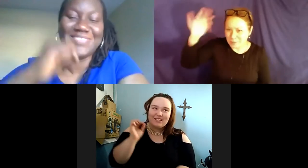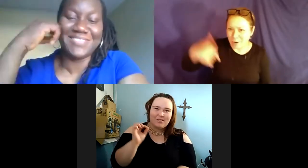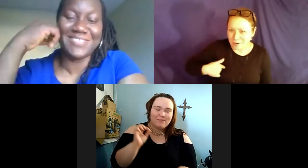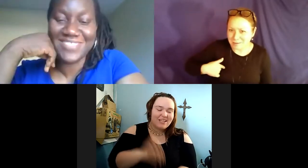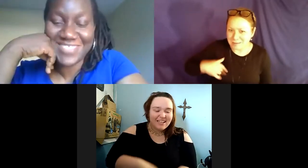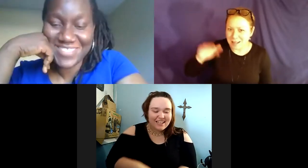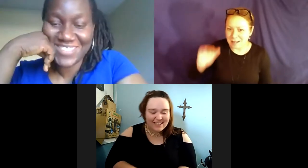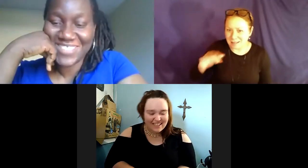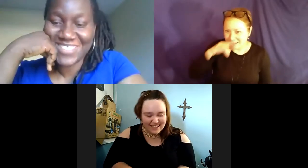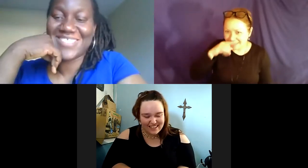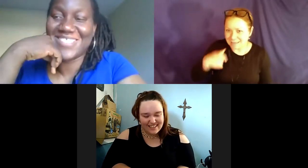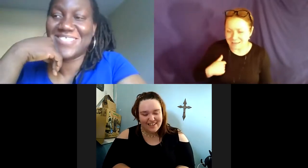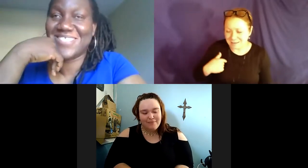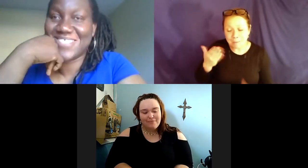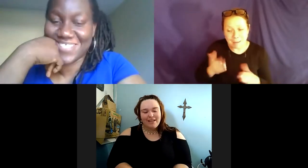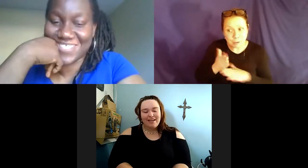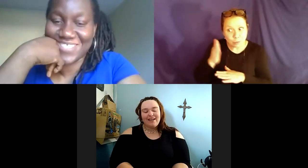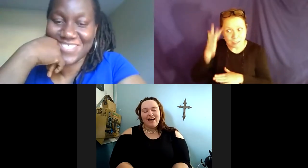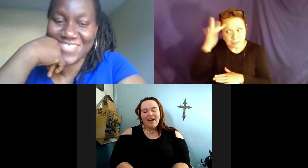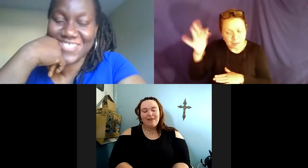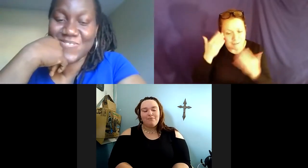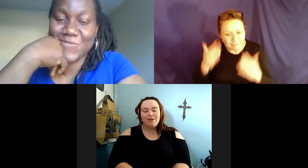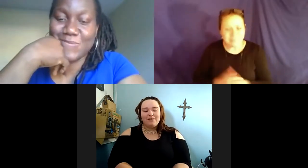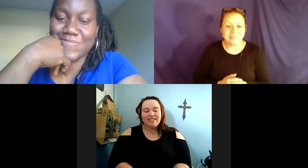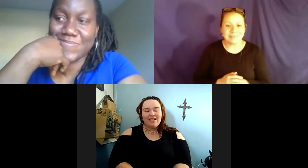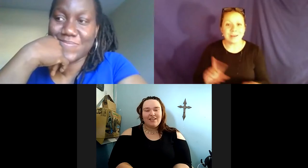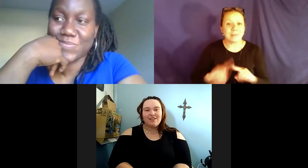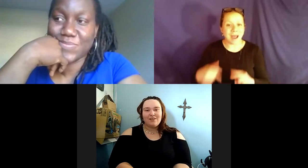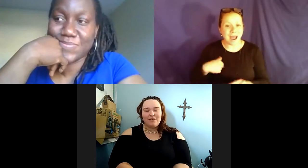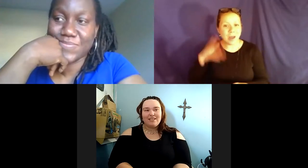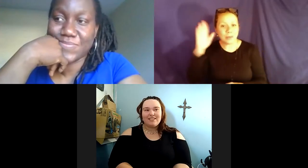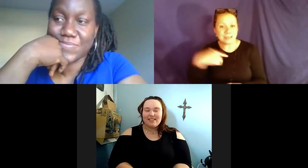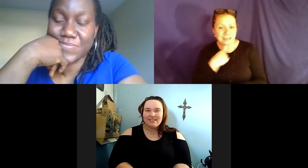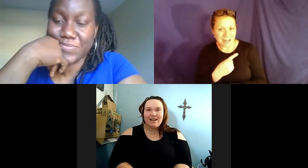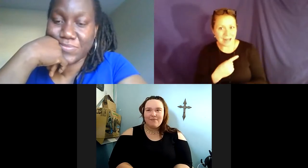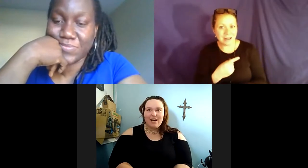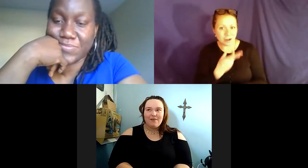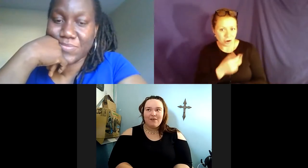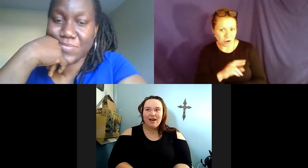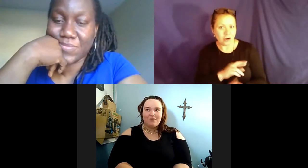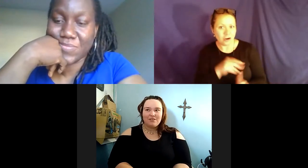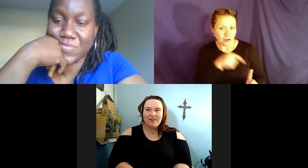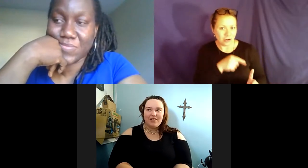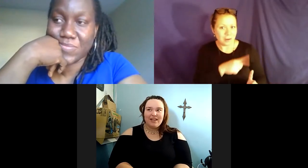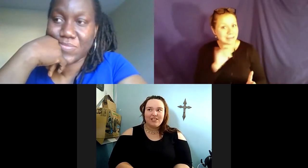of my time child. I was very smart fell being for being a little kid. Maybe a little